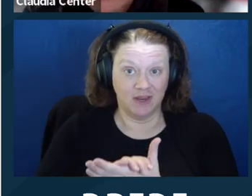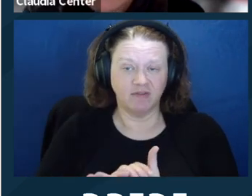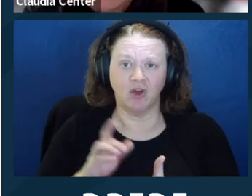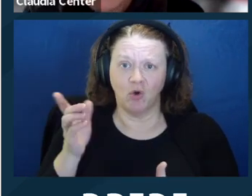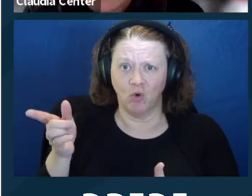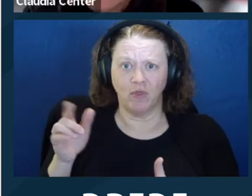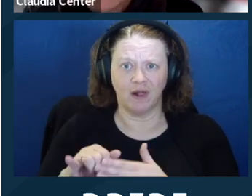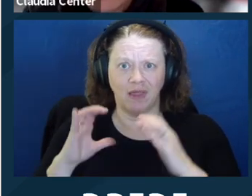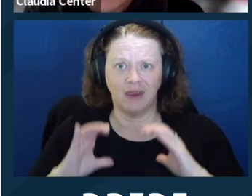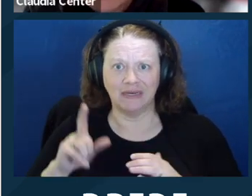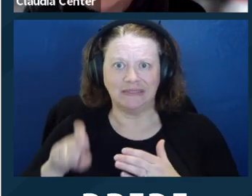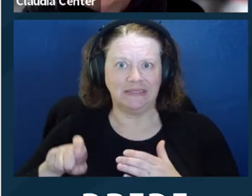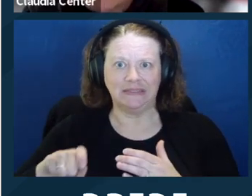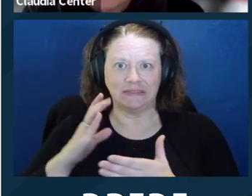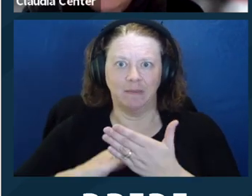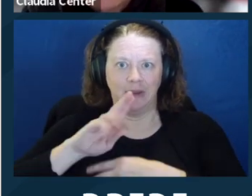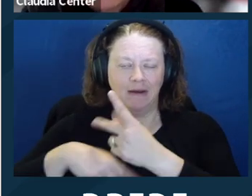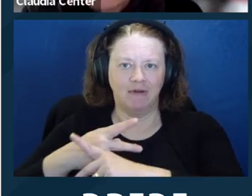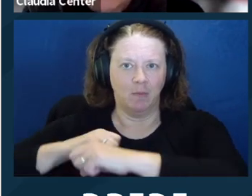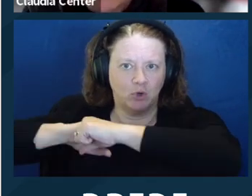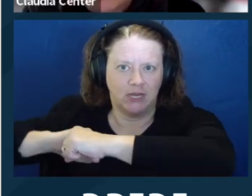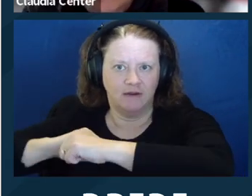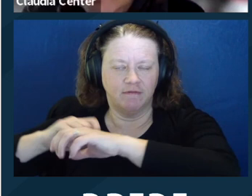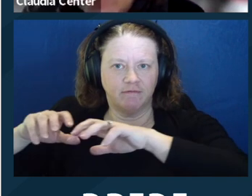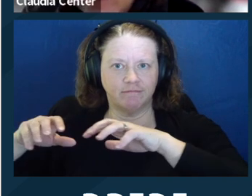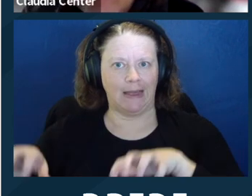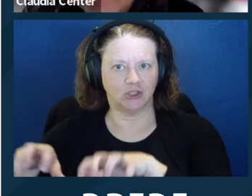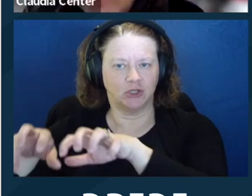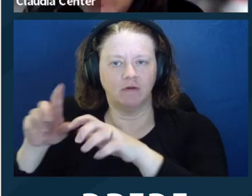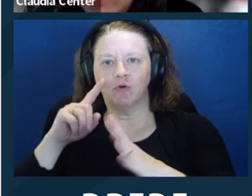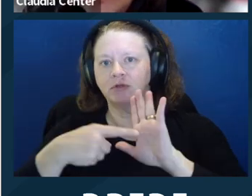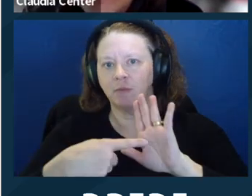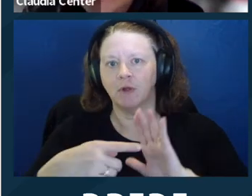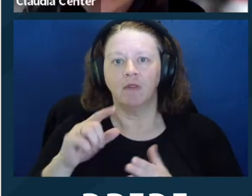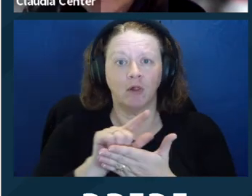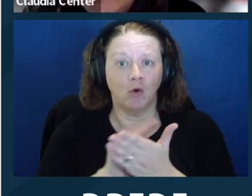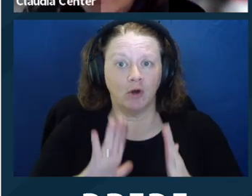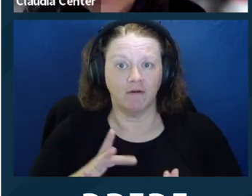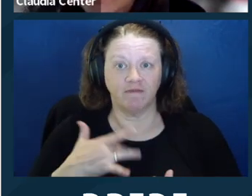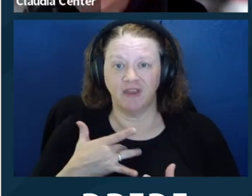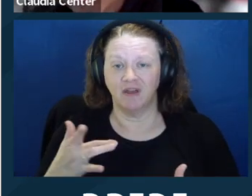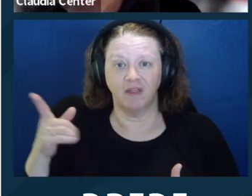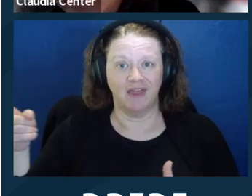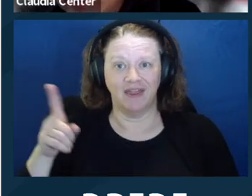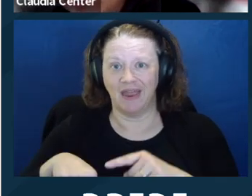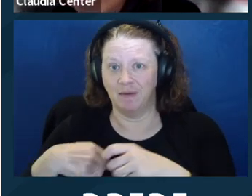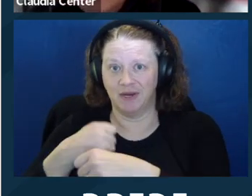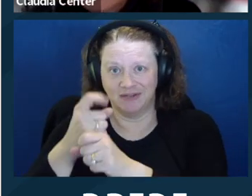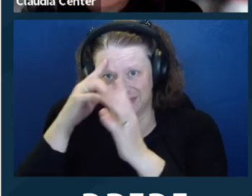has capacity, and as a result, is experiencing harm, they're being defrauded or they're being